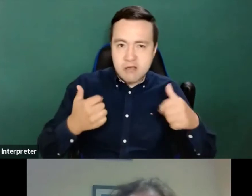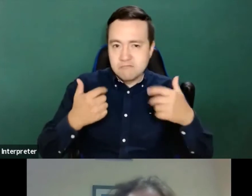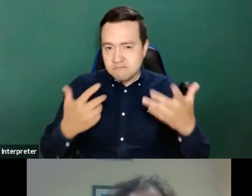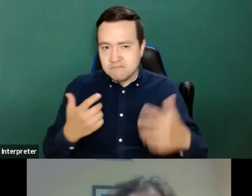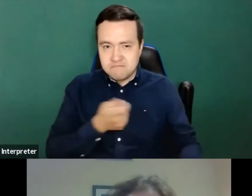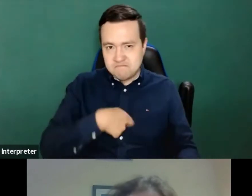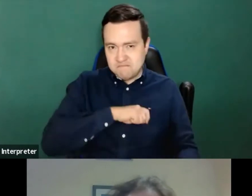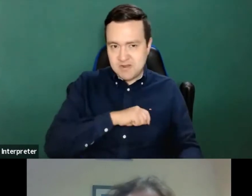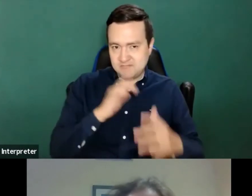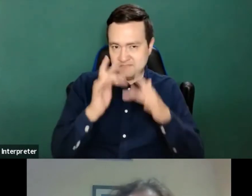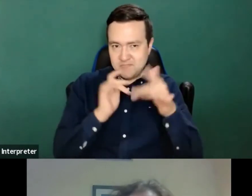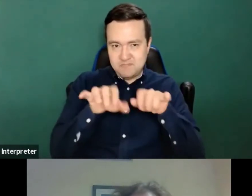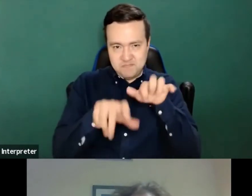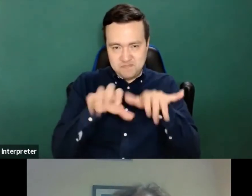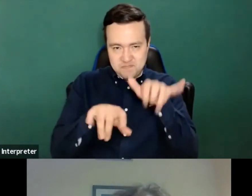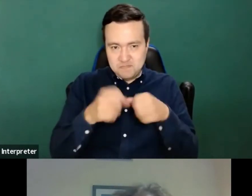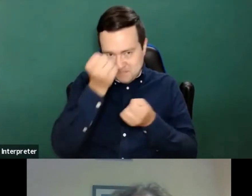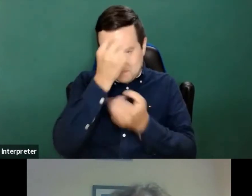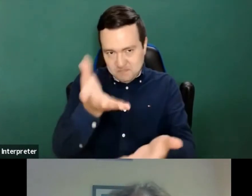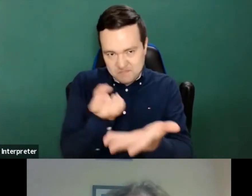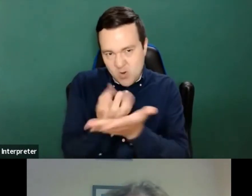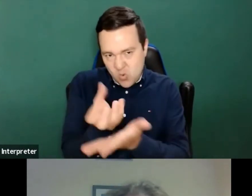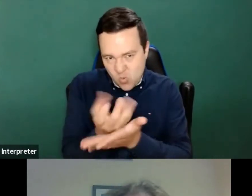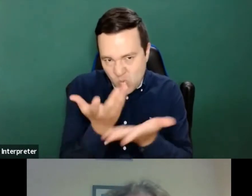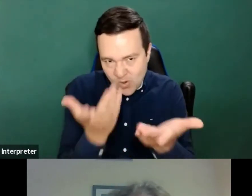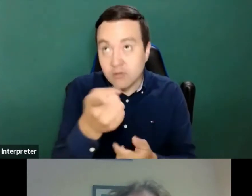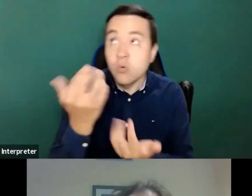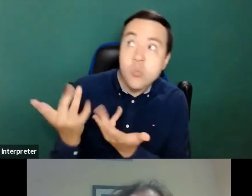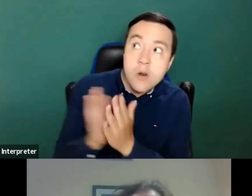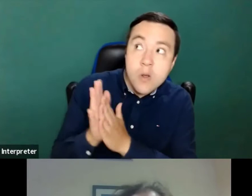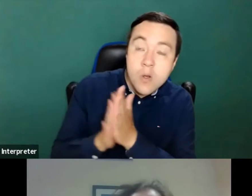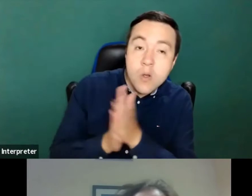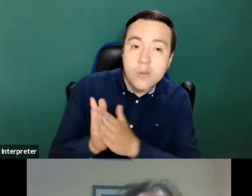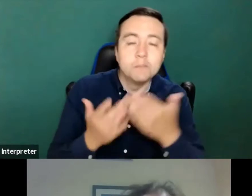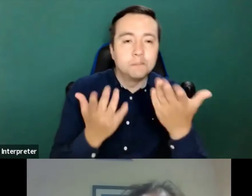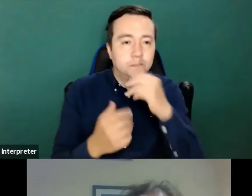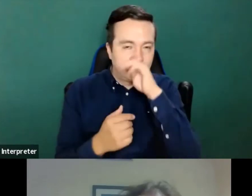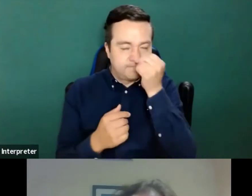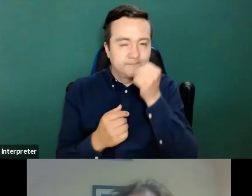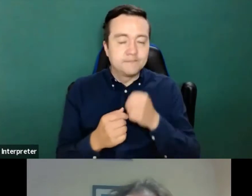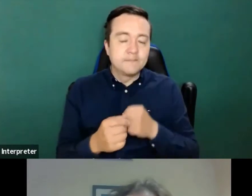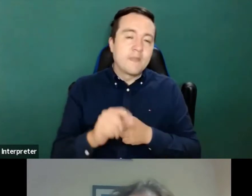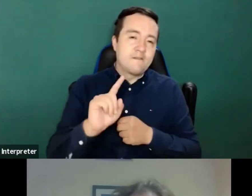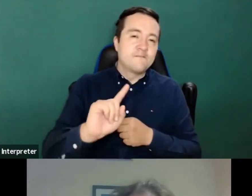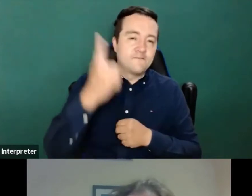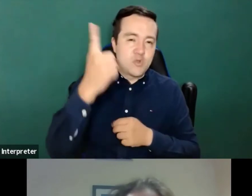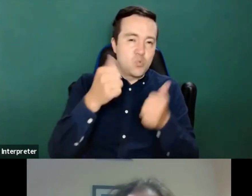Okay, the first one would be the Spanish that I would start for the good ones because they are less.